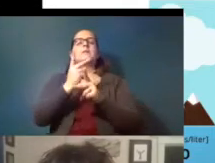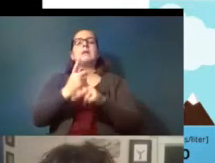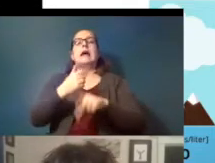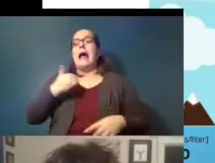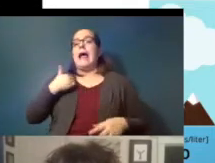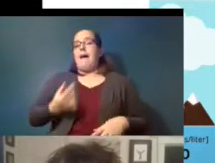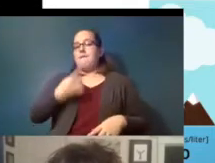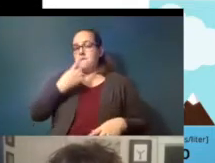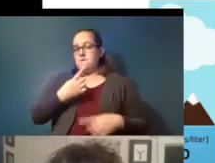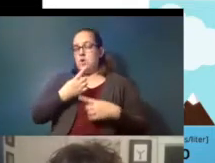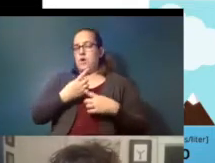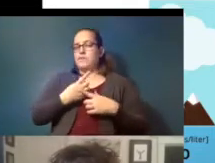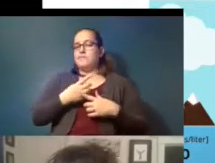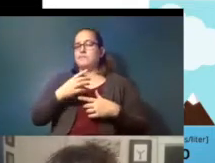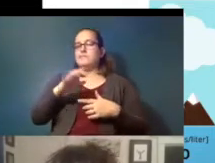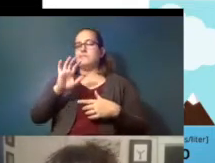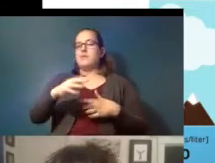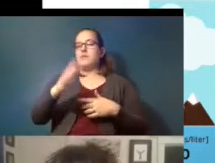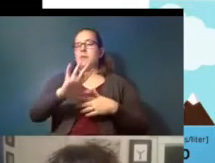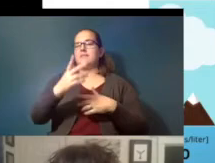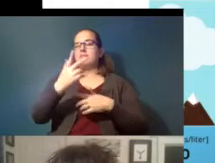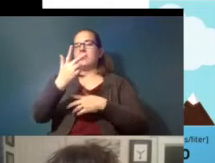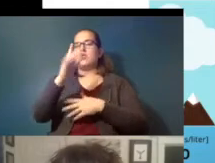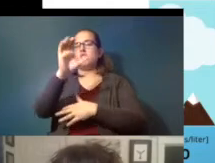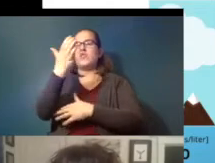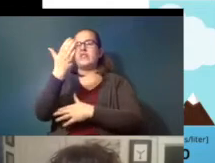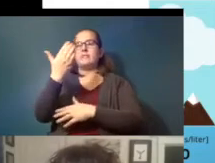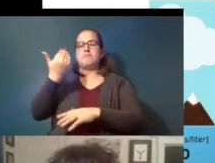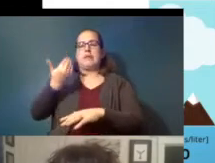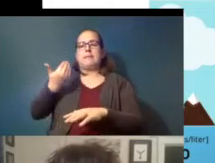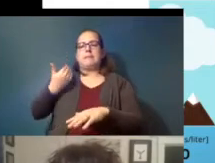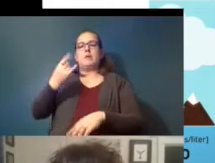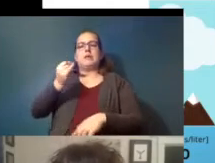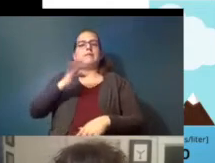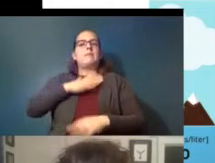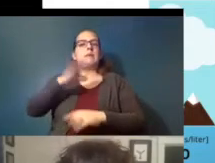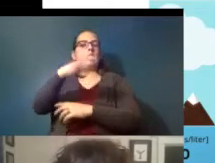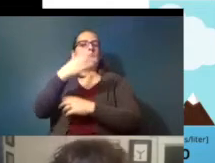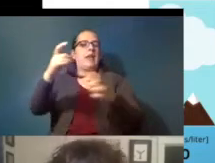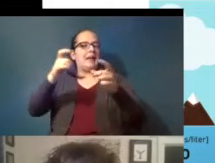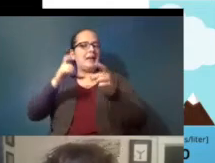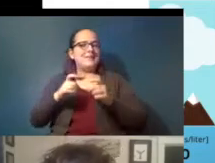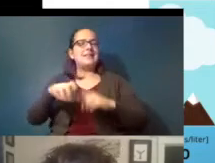um about three christmases christmases ago it was one of my christmas presents so you can tell them